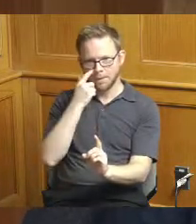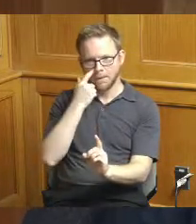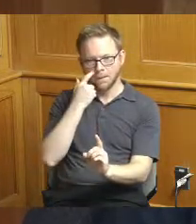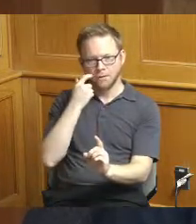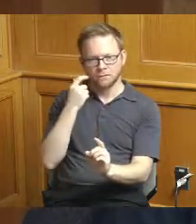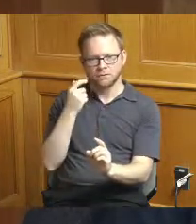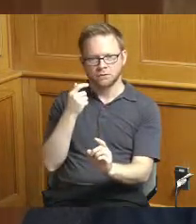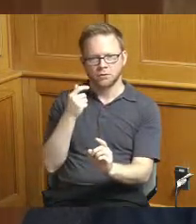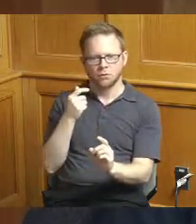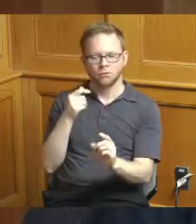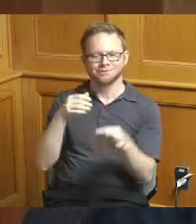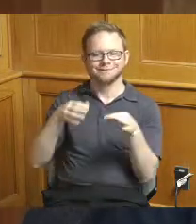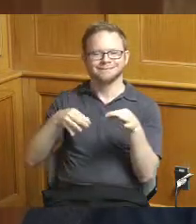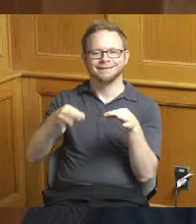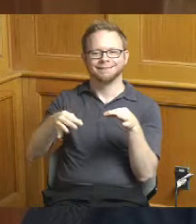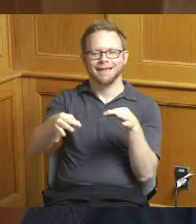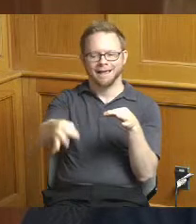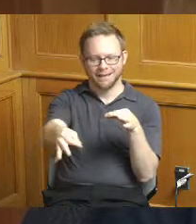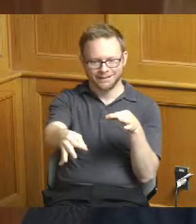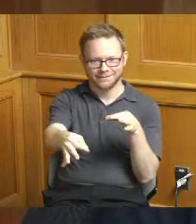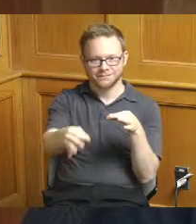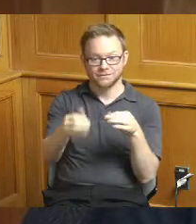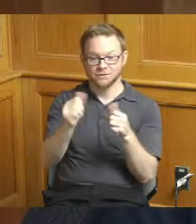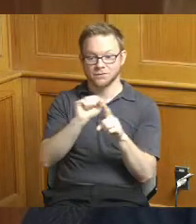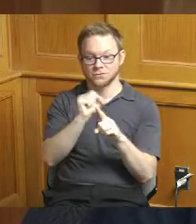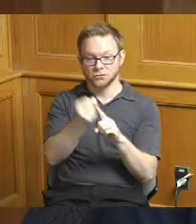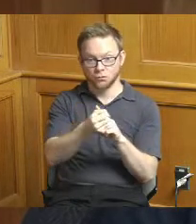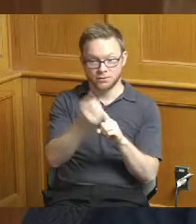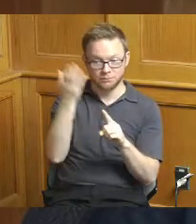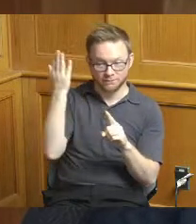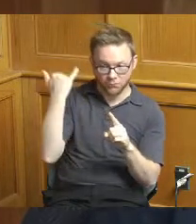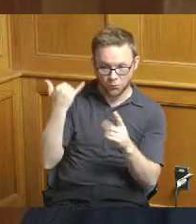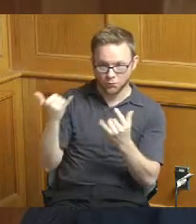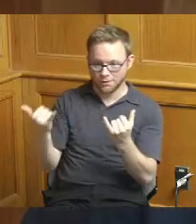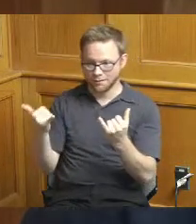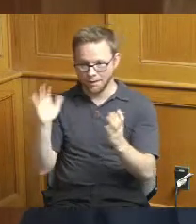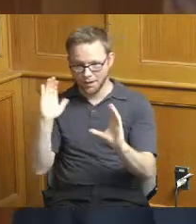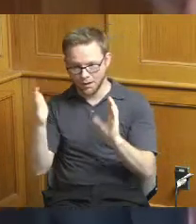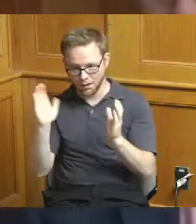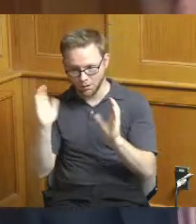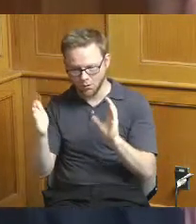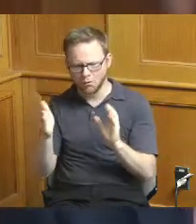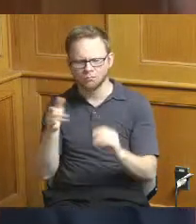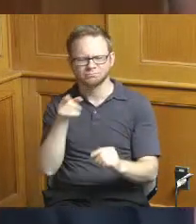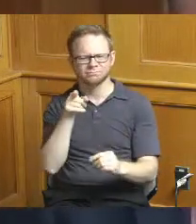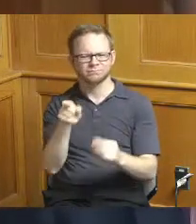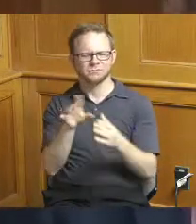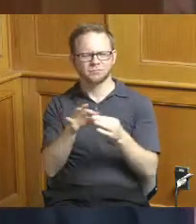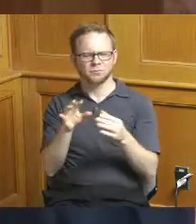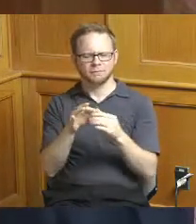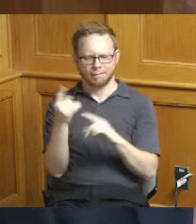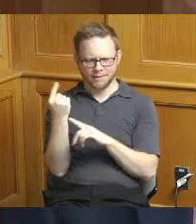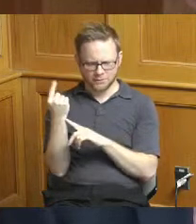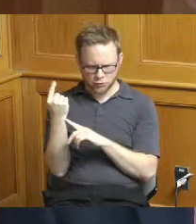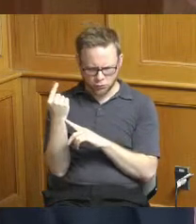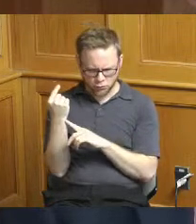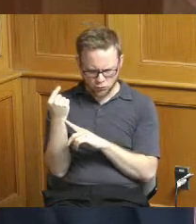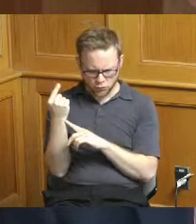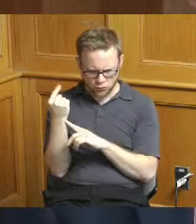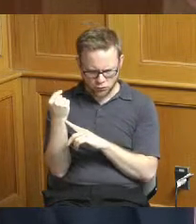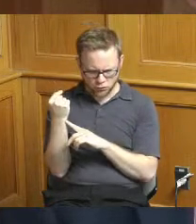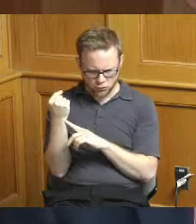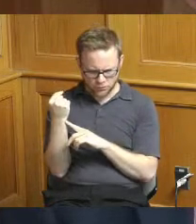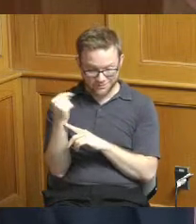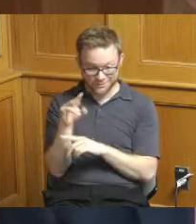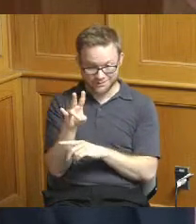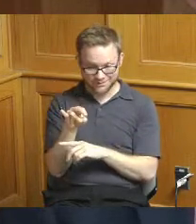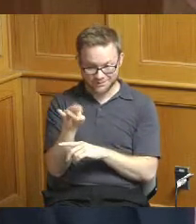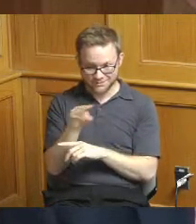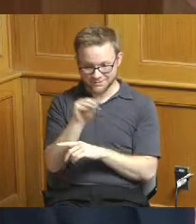delays and where we are so and I think I heard you say that last year there was a 70 completion rate